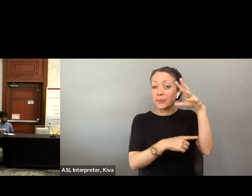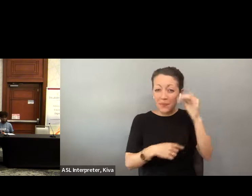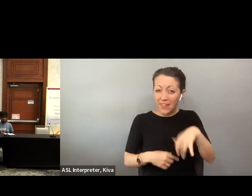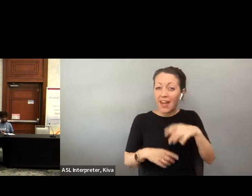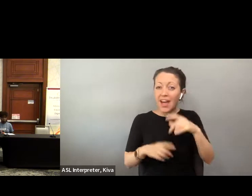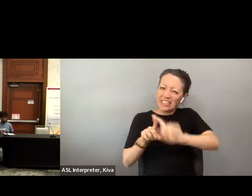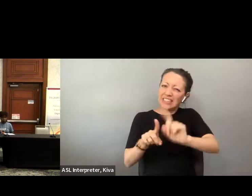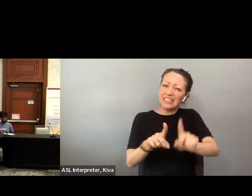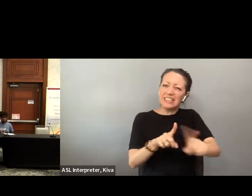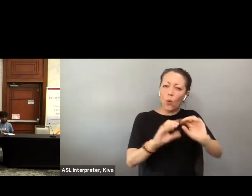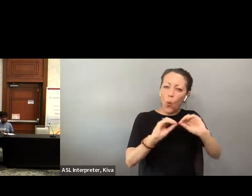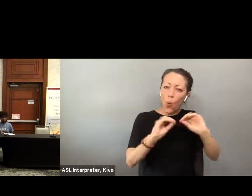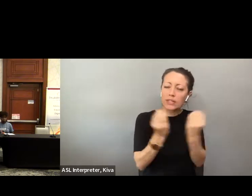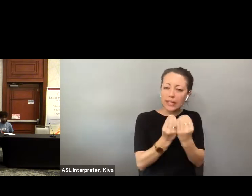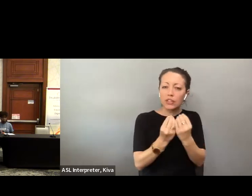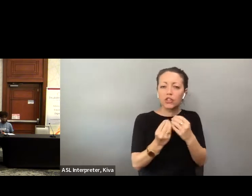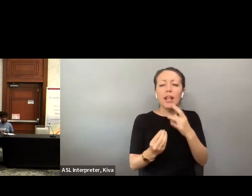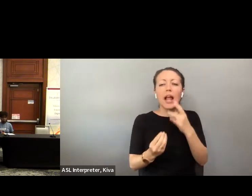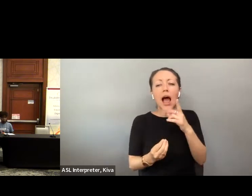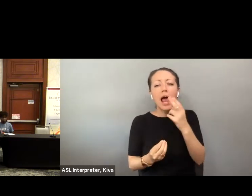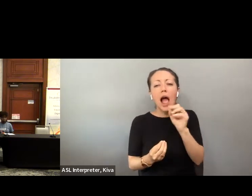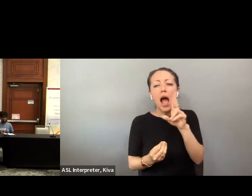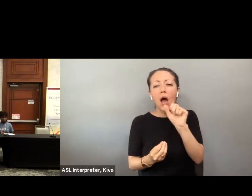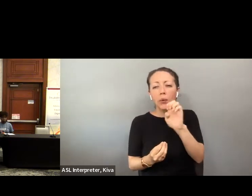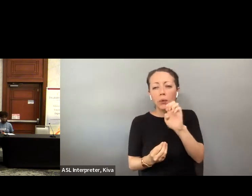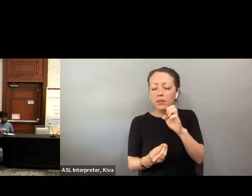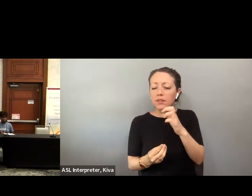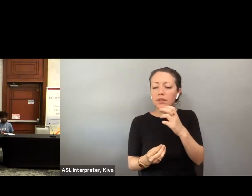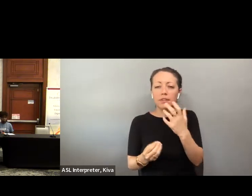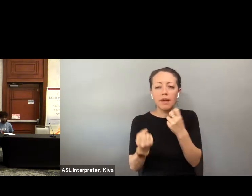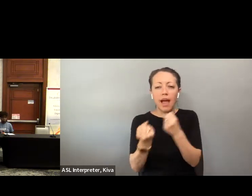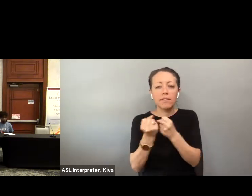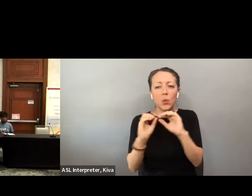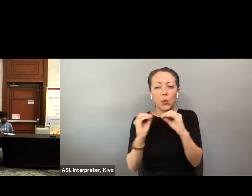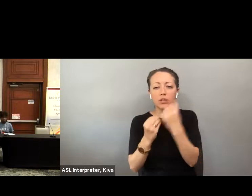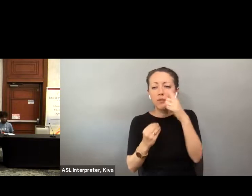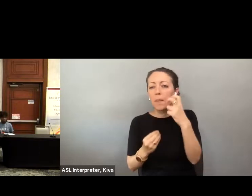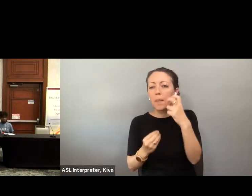Independent living, such as the Leon County we have the lighthouse and the big band and that is advocate